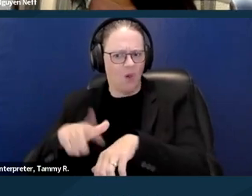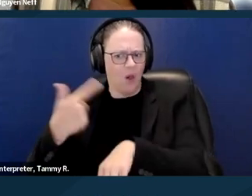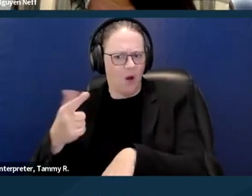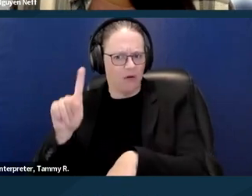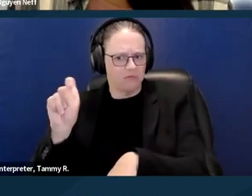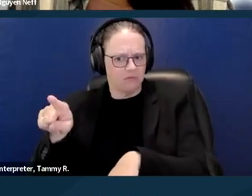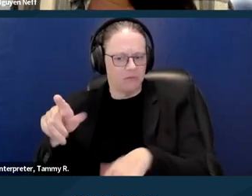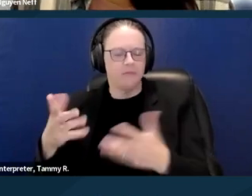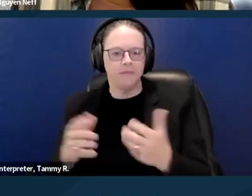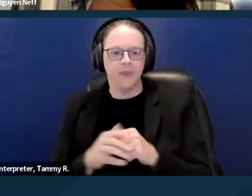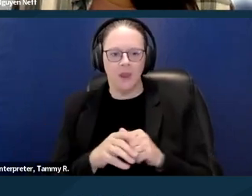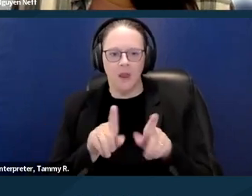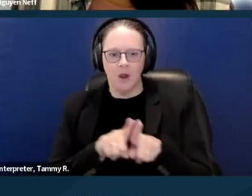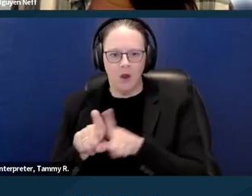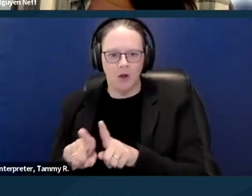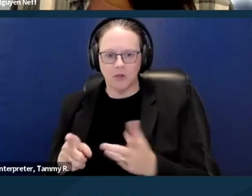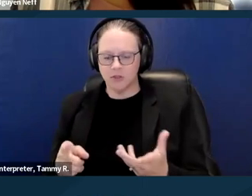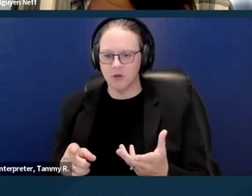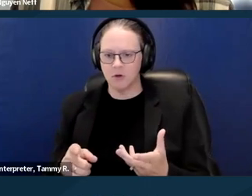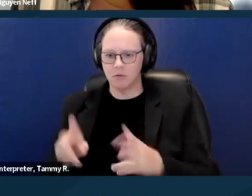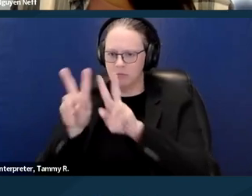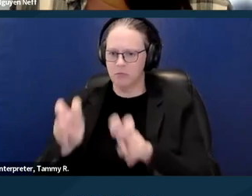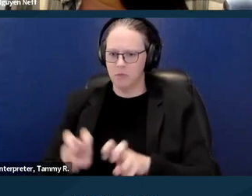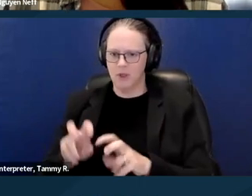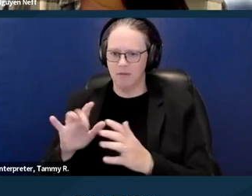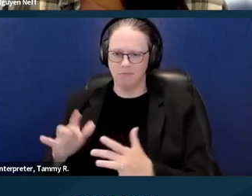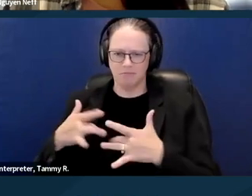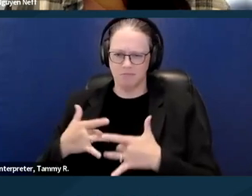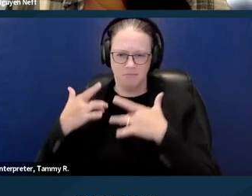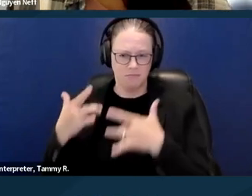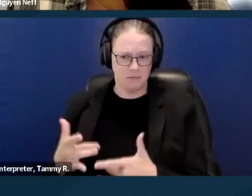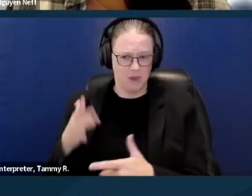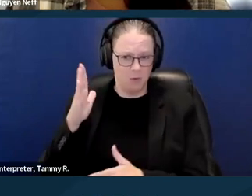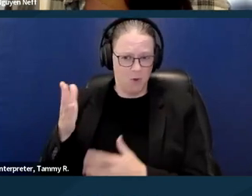Also looking at the likelihood that something will happen, right? If there's ever been a physical altercation,